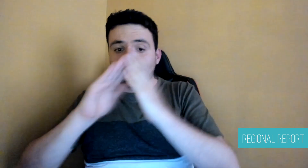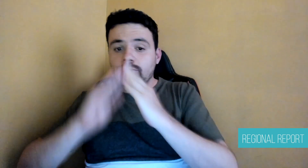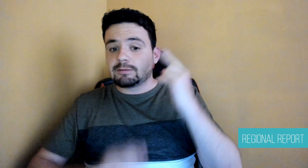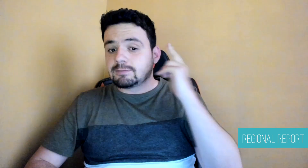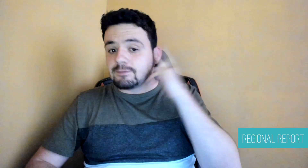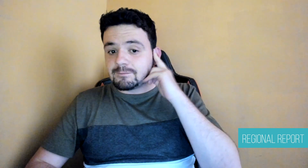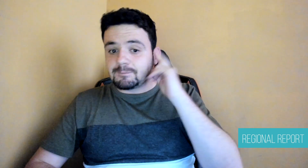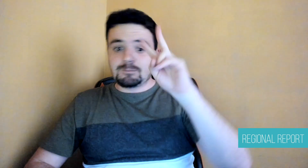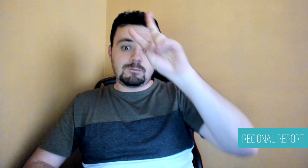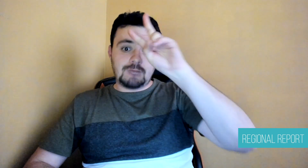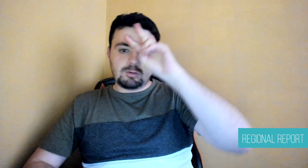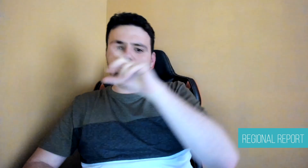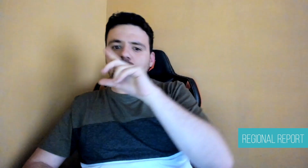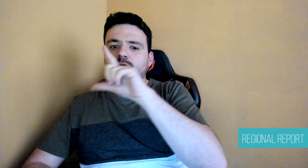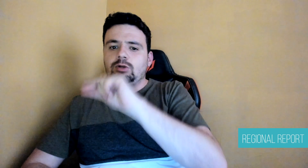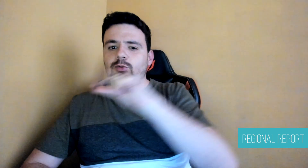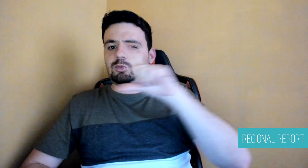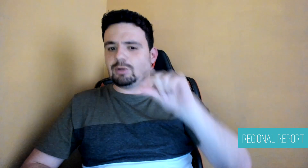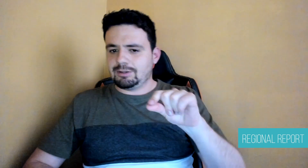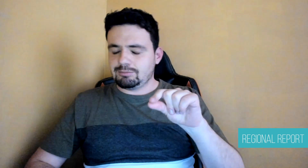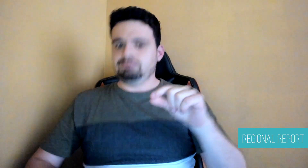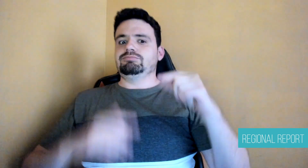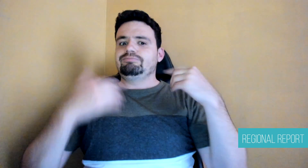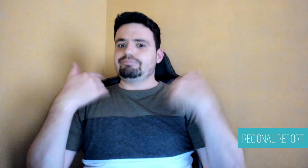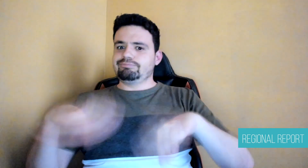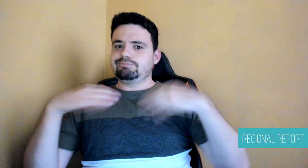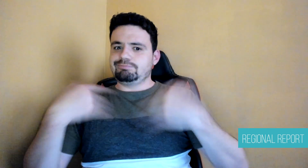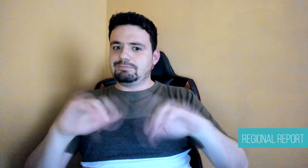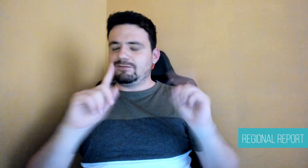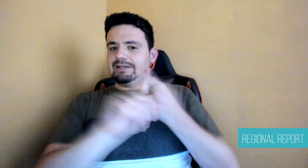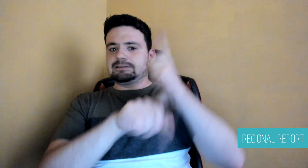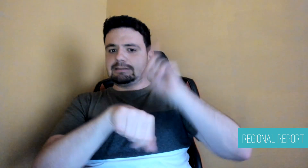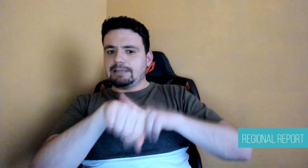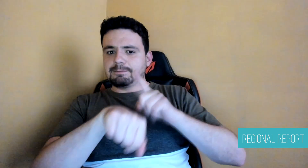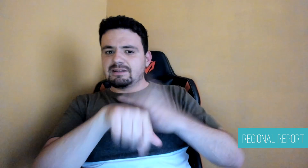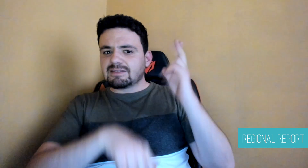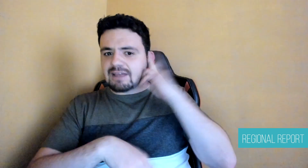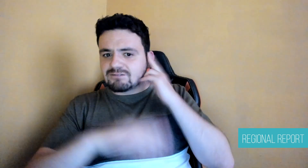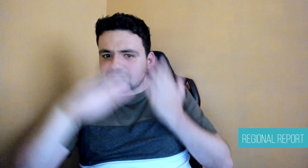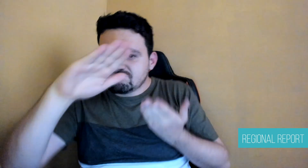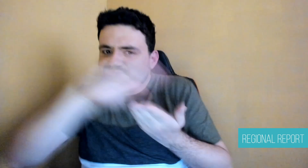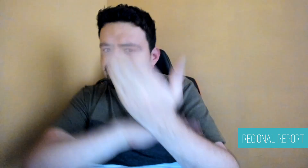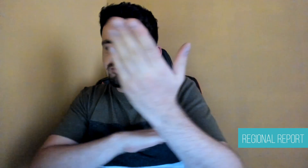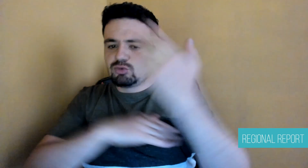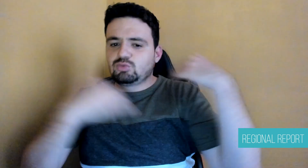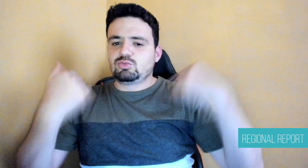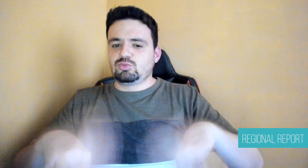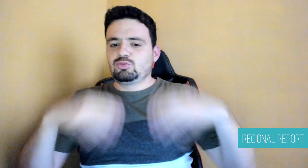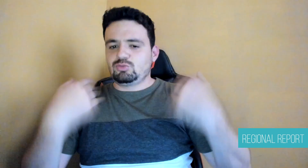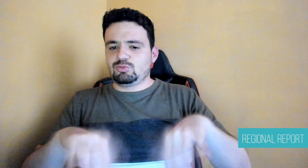community of Peru 2020″. Quijada Lobatón studied